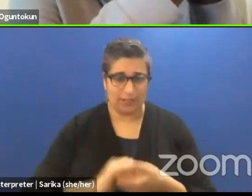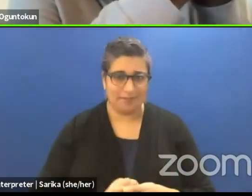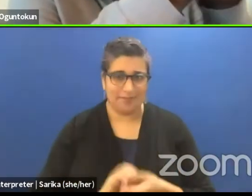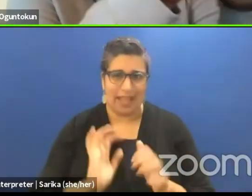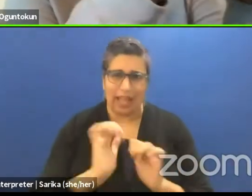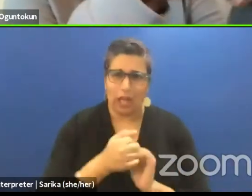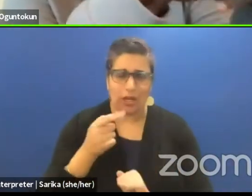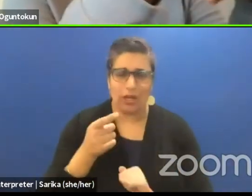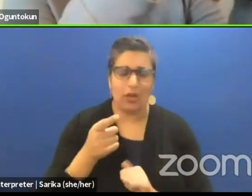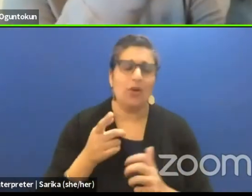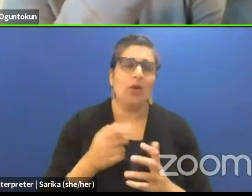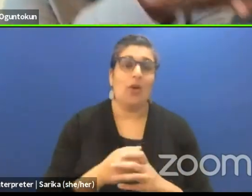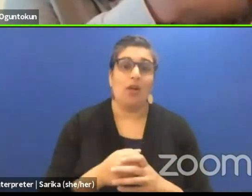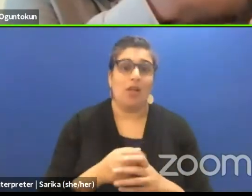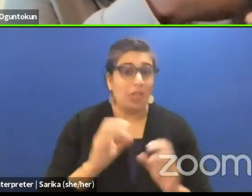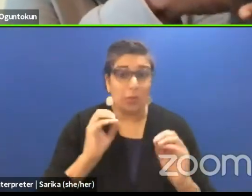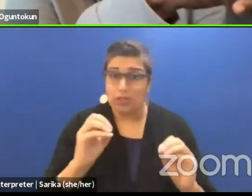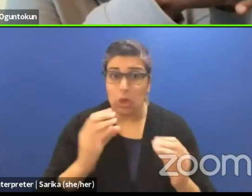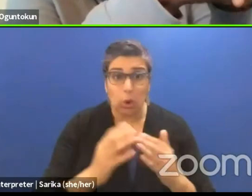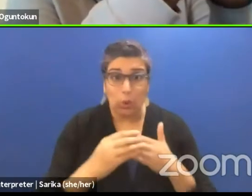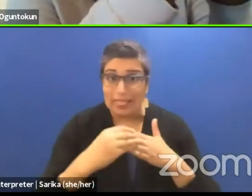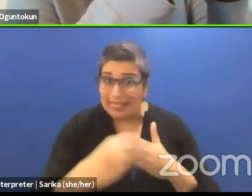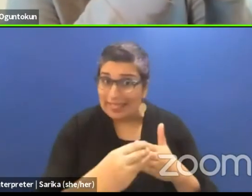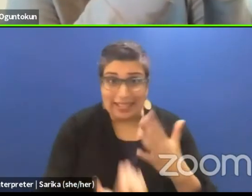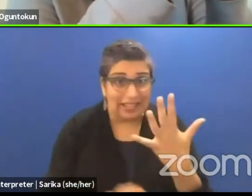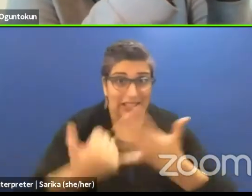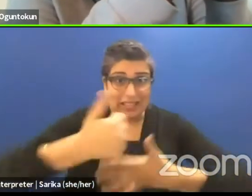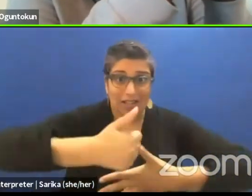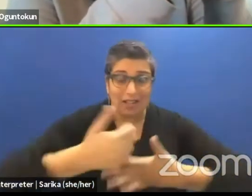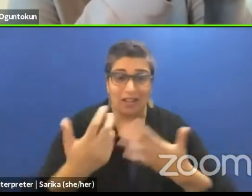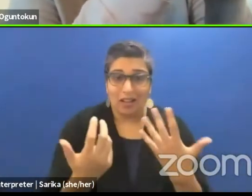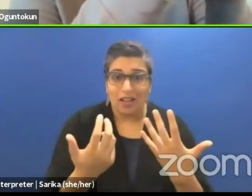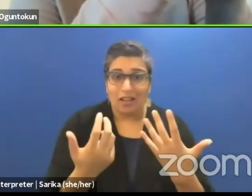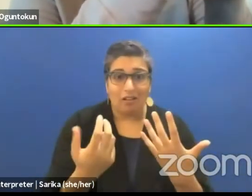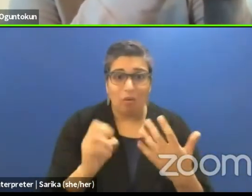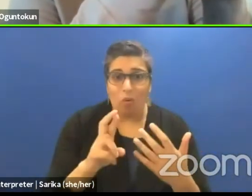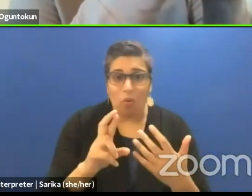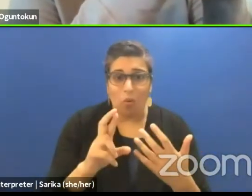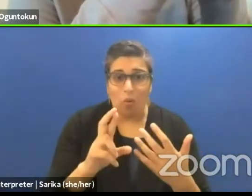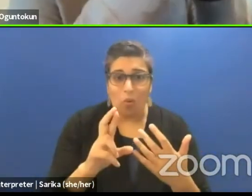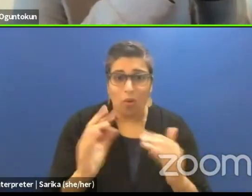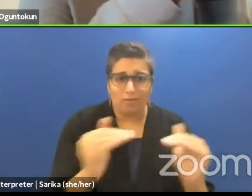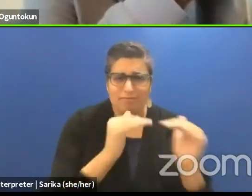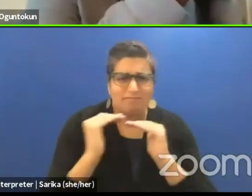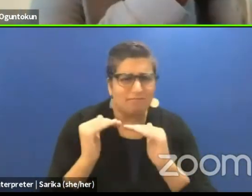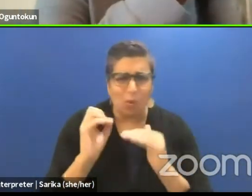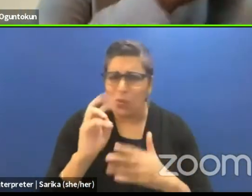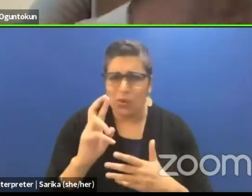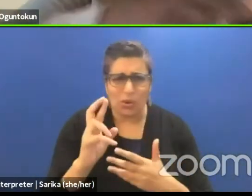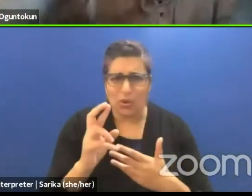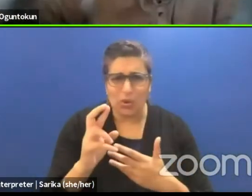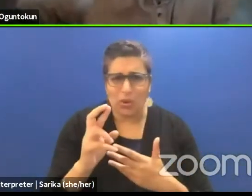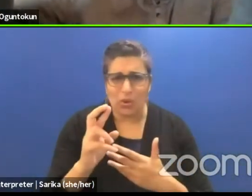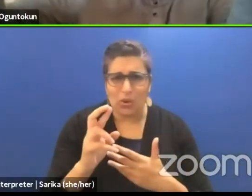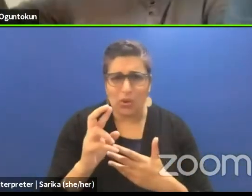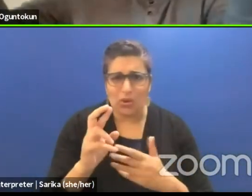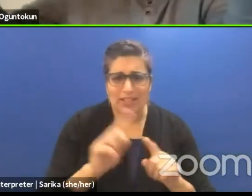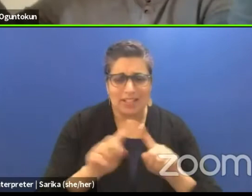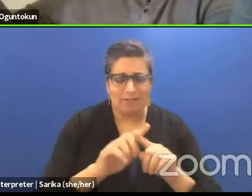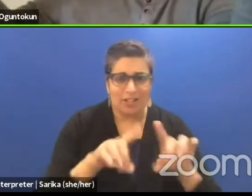was there a lead dramaturge? Was there someone who was the lead dramaturge or were there different departments in which each dramaturge